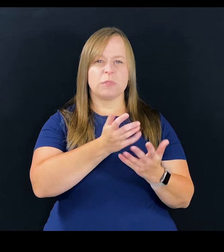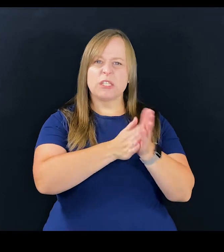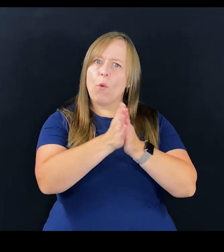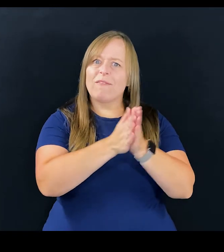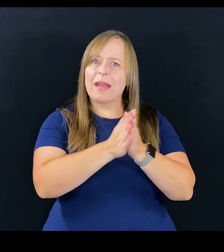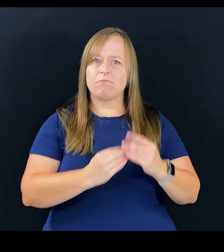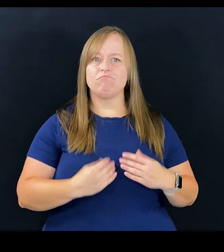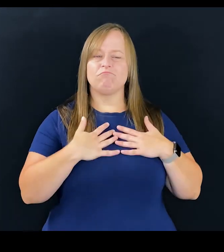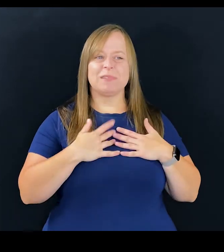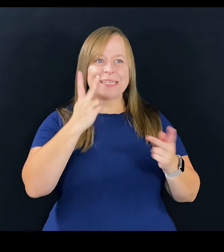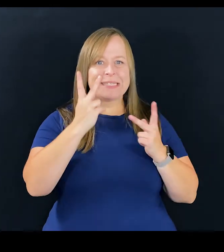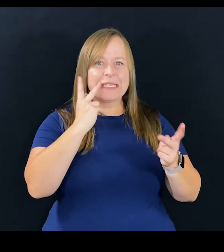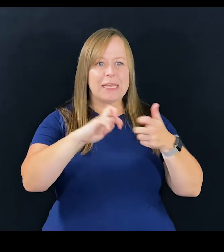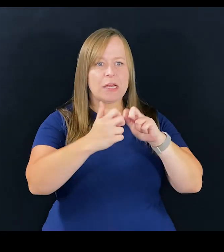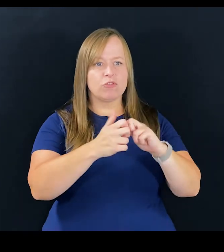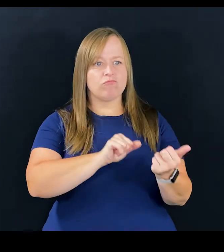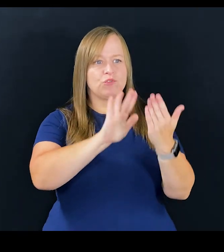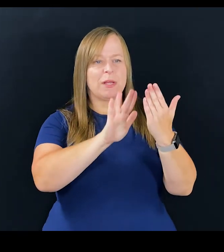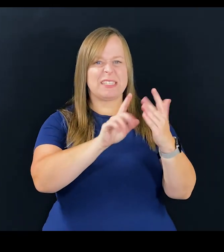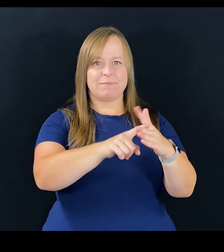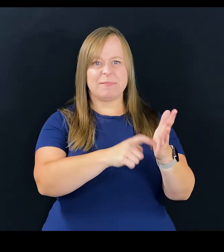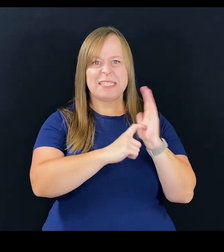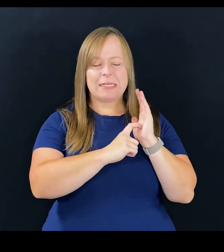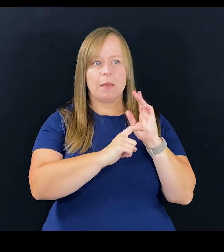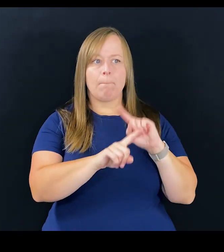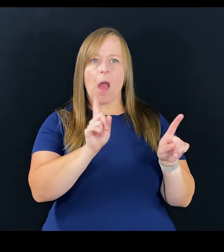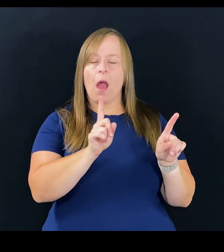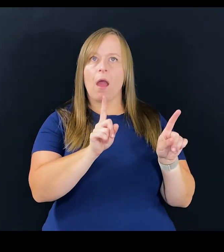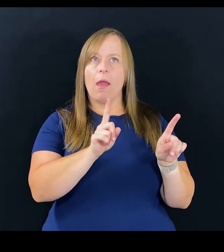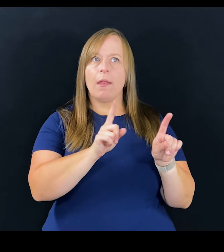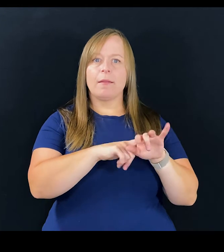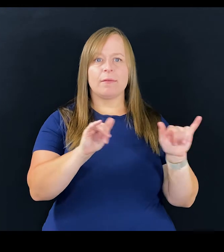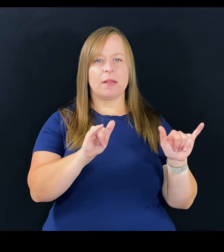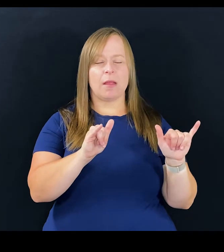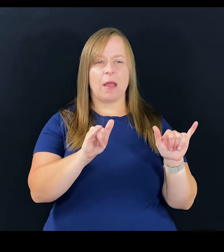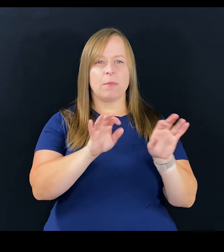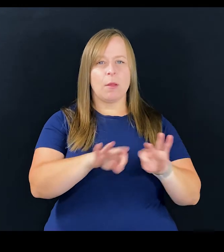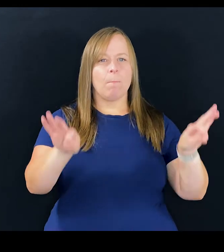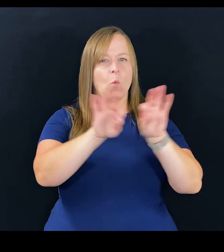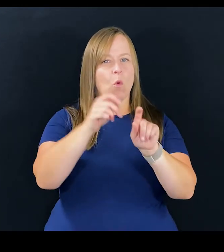it's motivating when we see issues that need to be addressed, but it is as important to remember